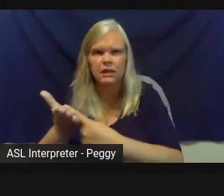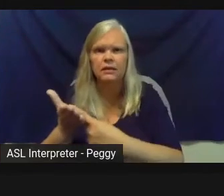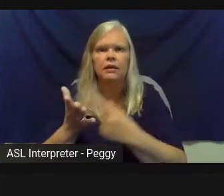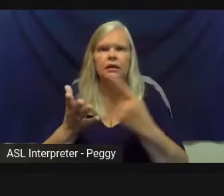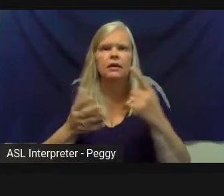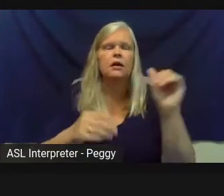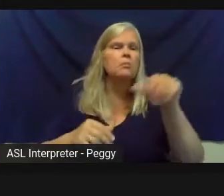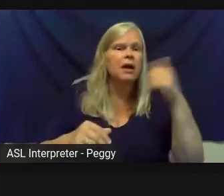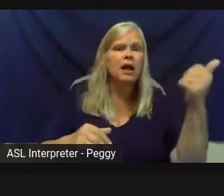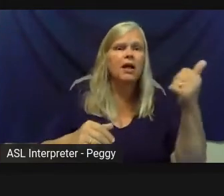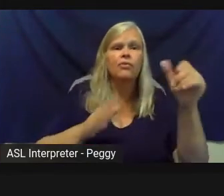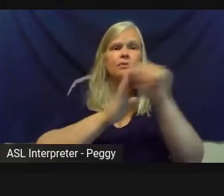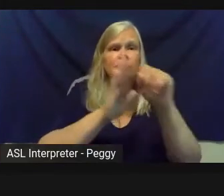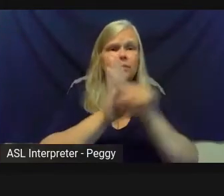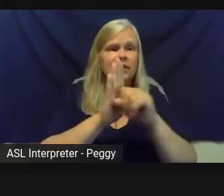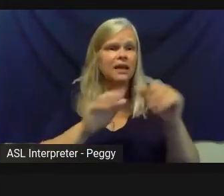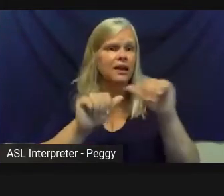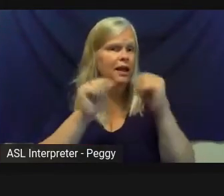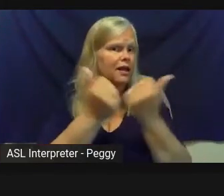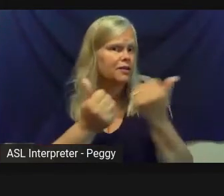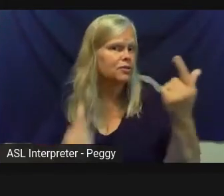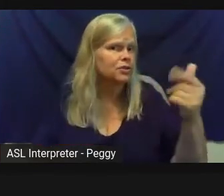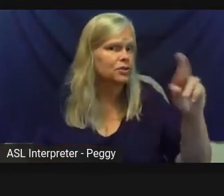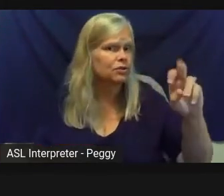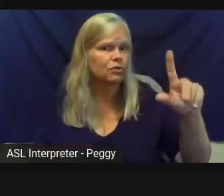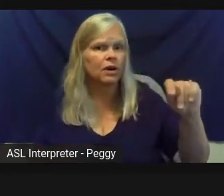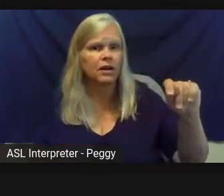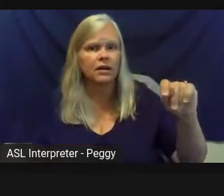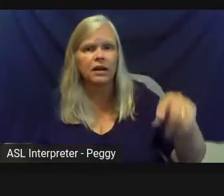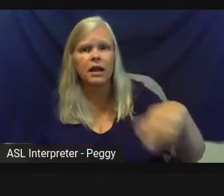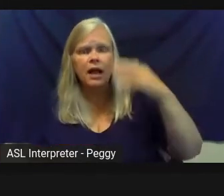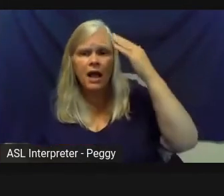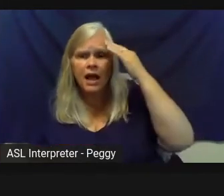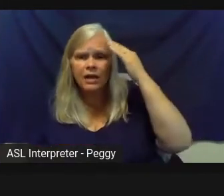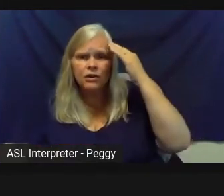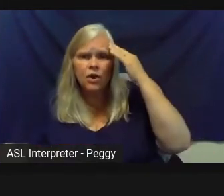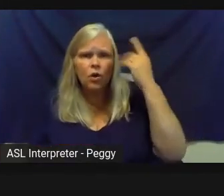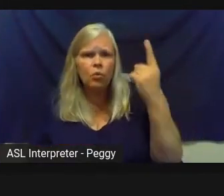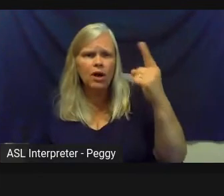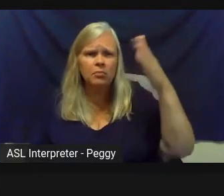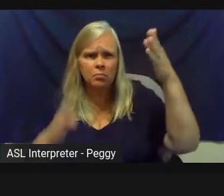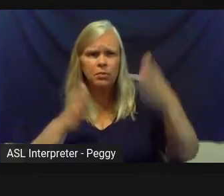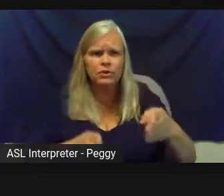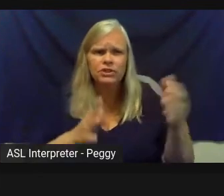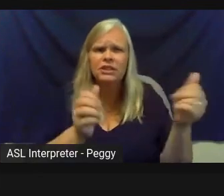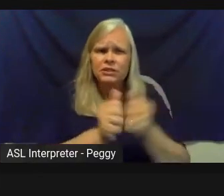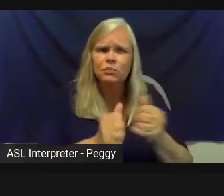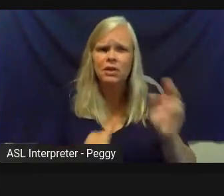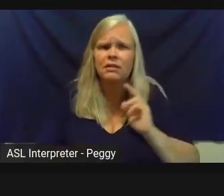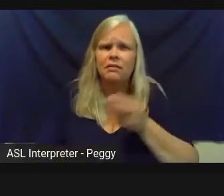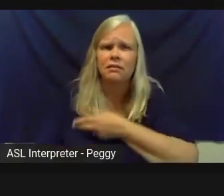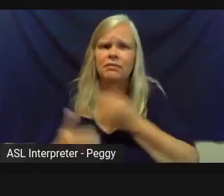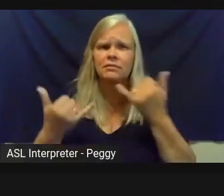Just other state agency grants real briefly. I know Liesl Seabert is with us or was, and she with